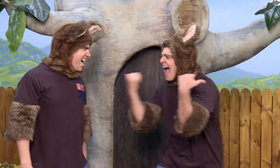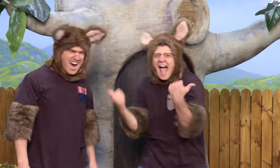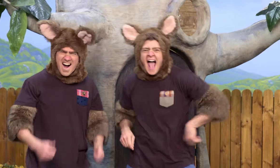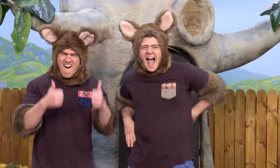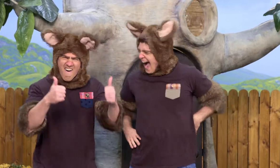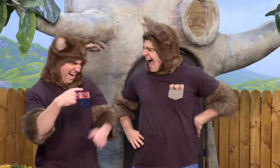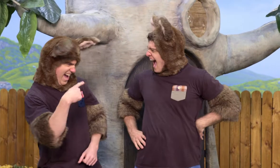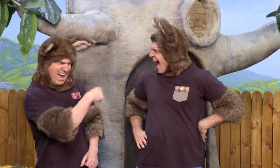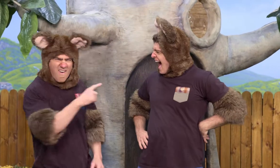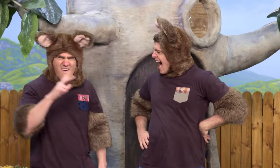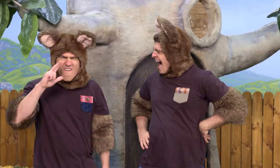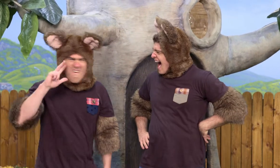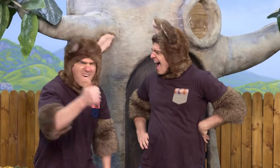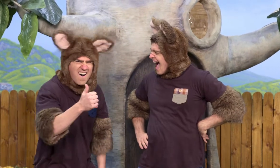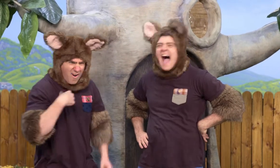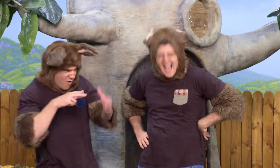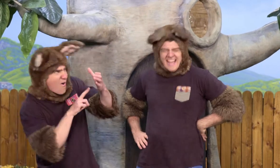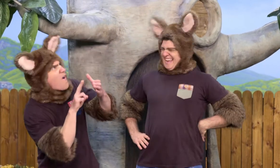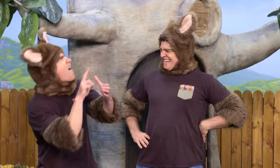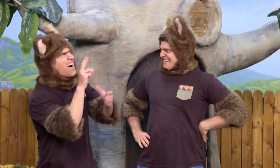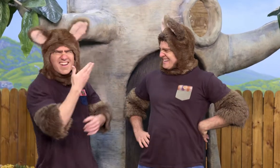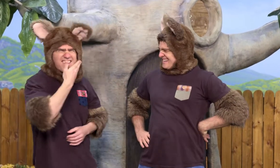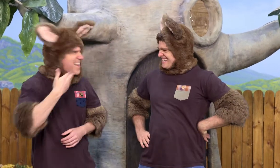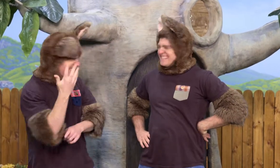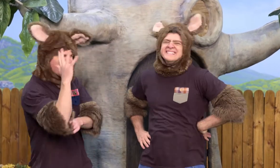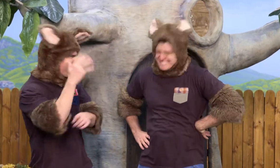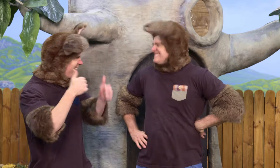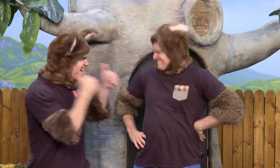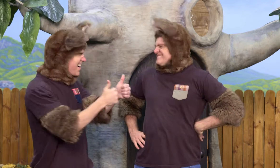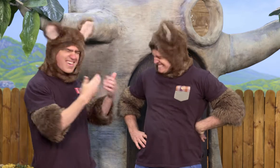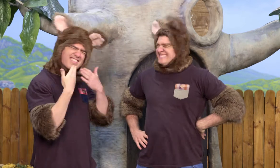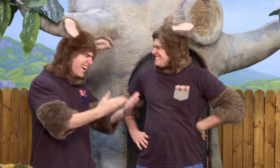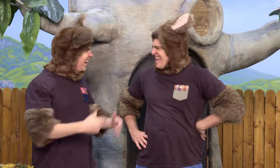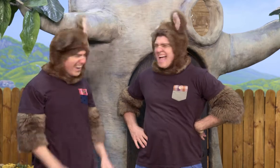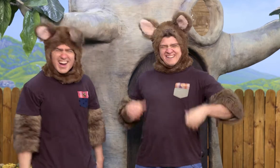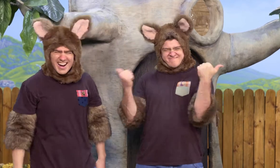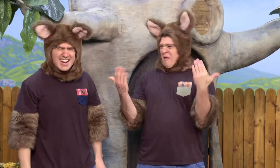That was great! Your tree is fantastic. It's so nice! Thanks for showing me.